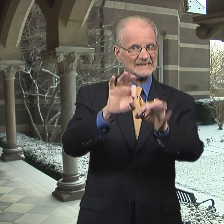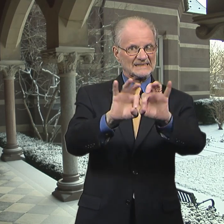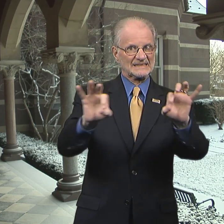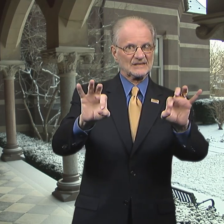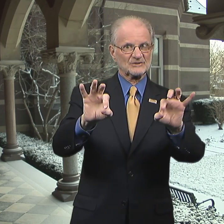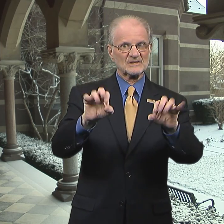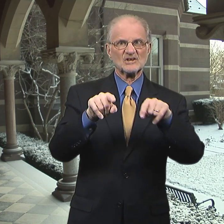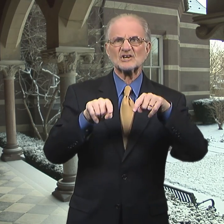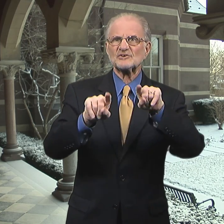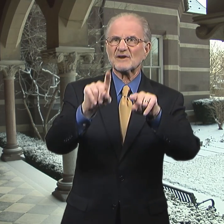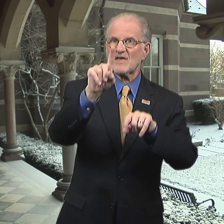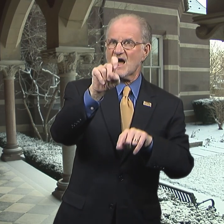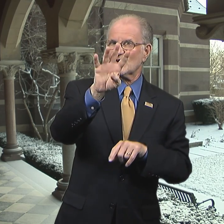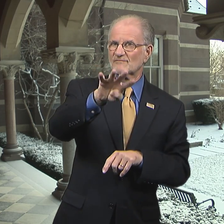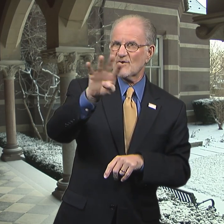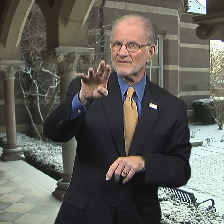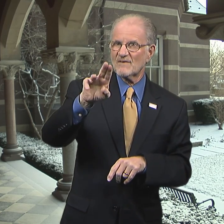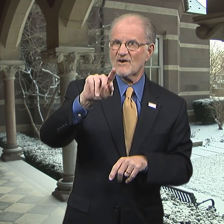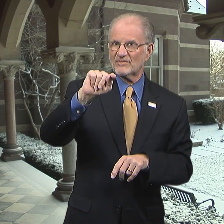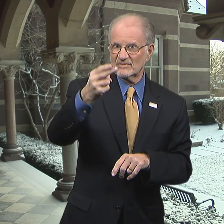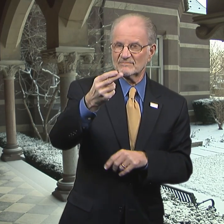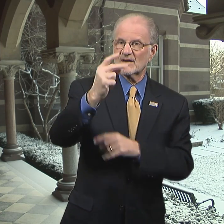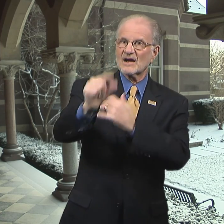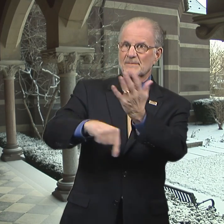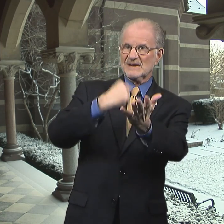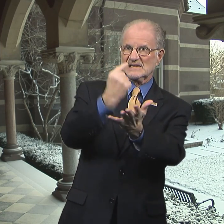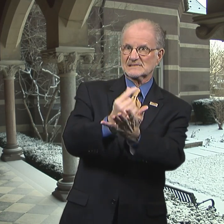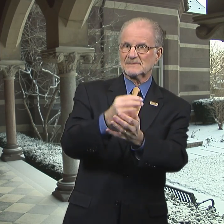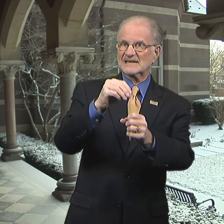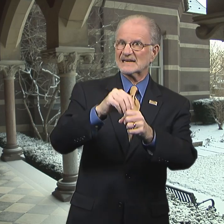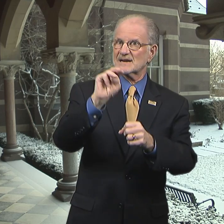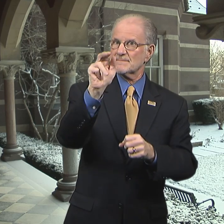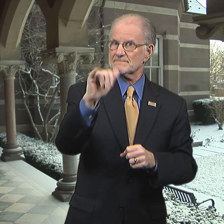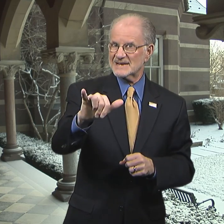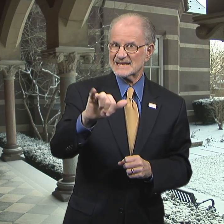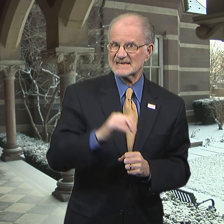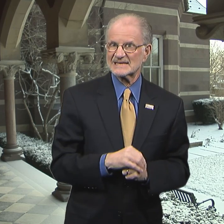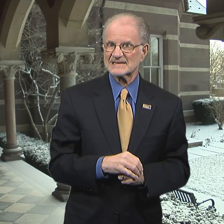during the 144th Commencement in May.